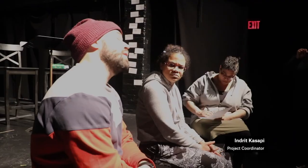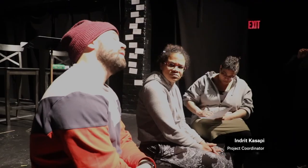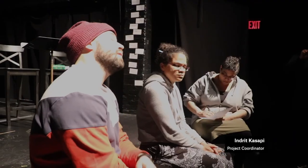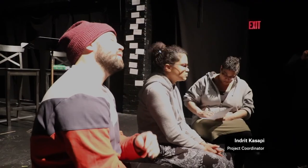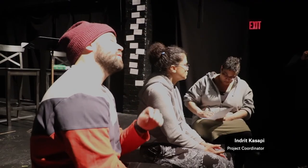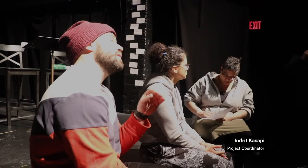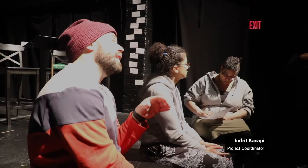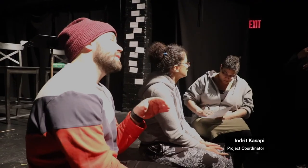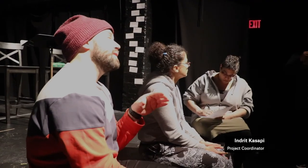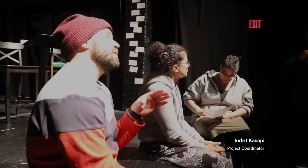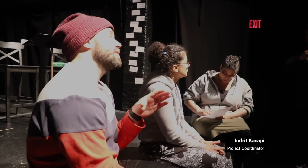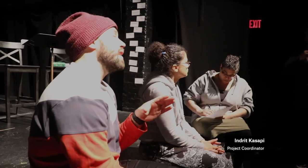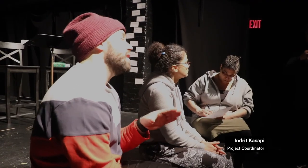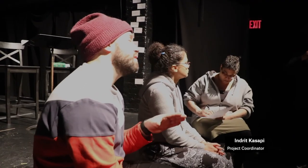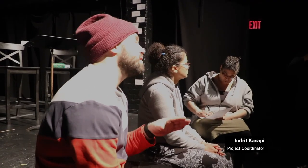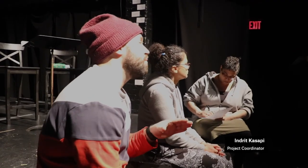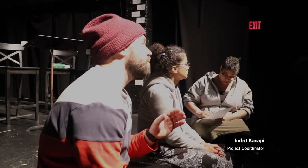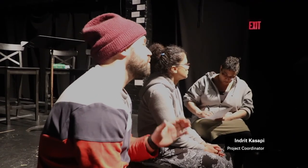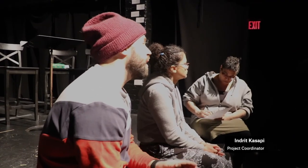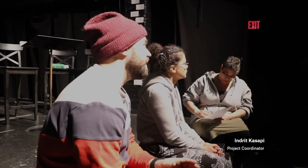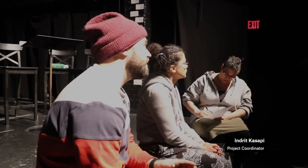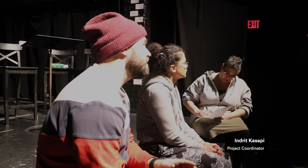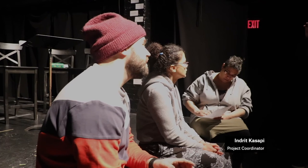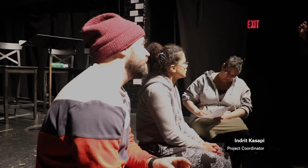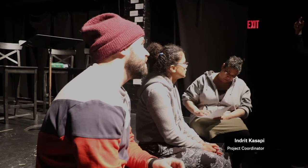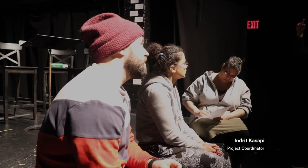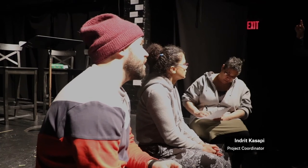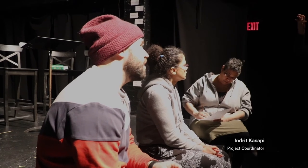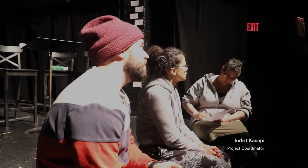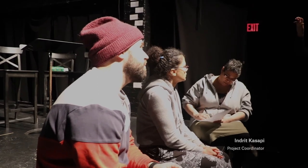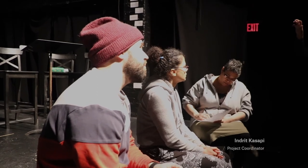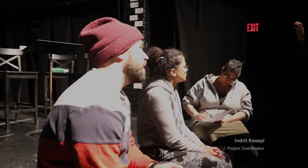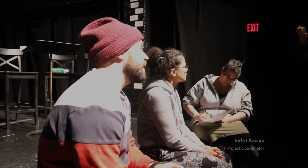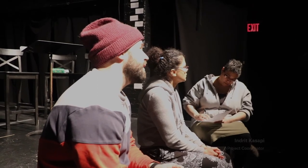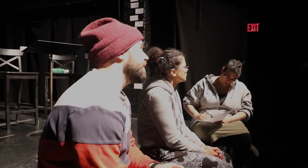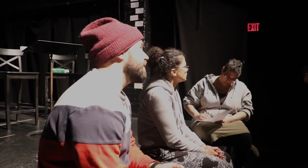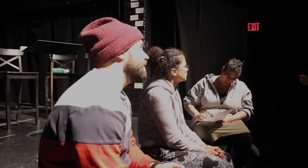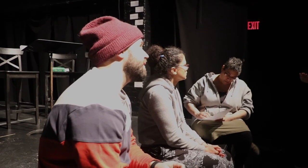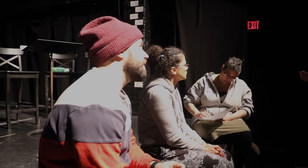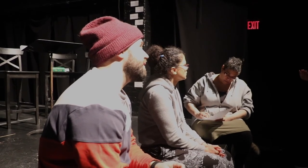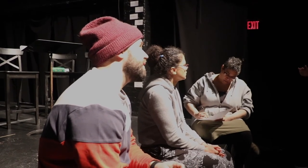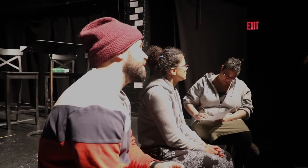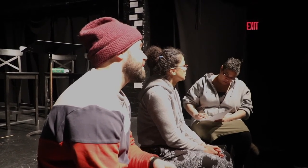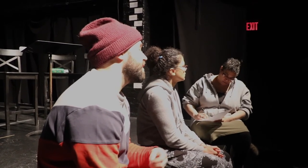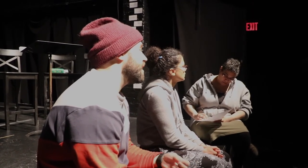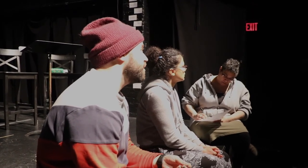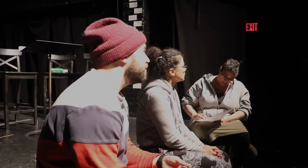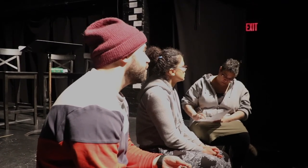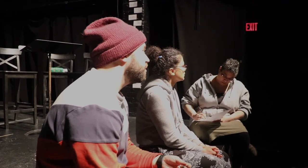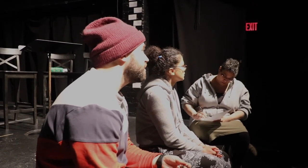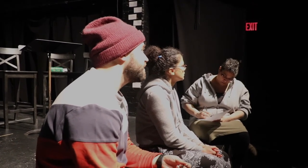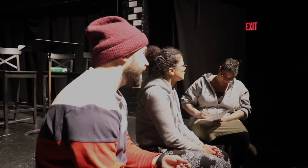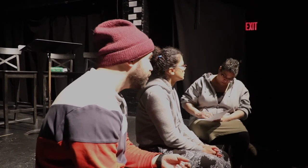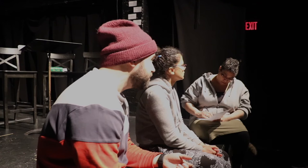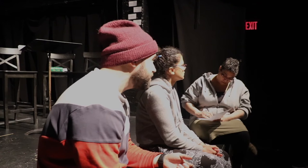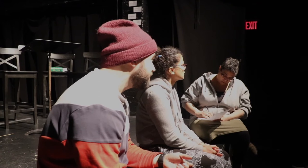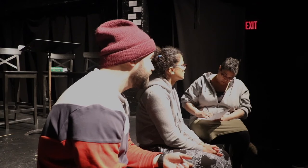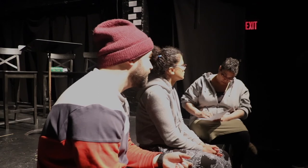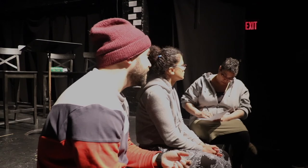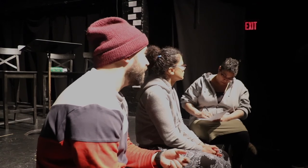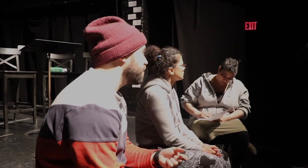When there's text under silence I'm always reminded of my desire for sound, you know?